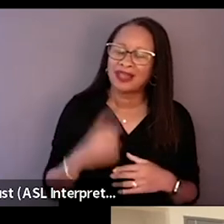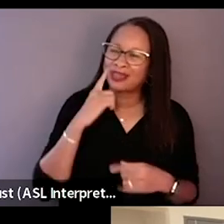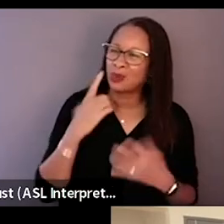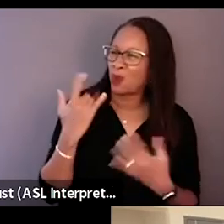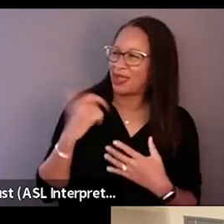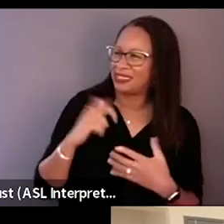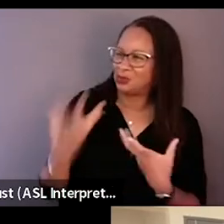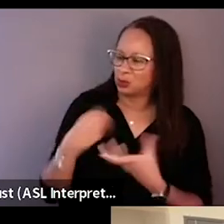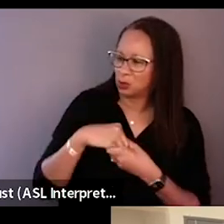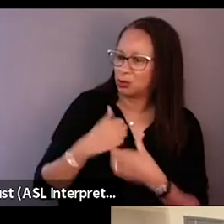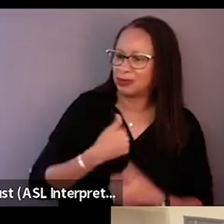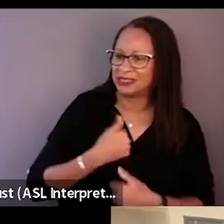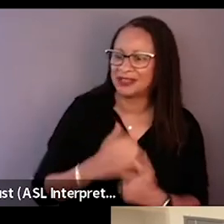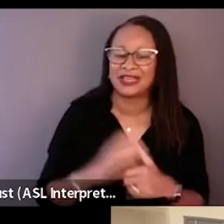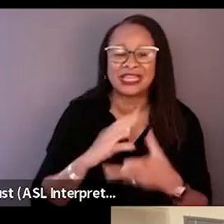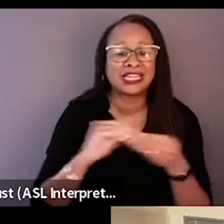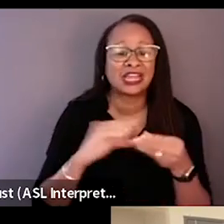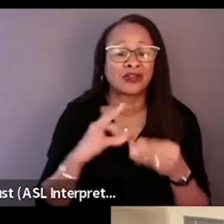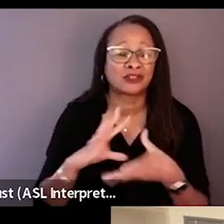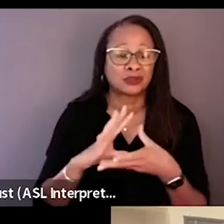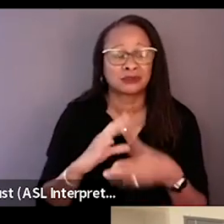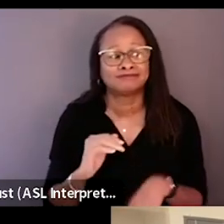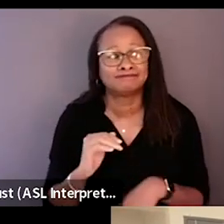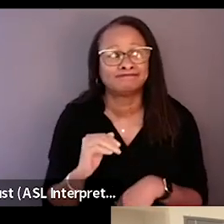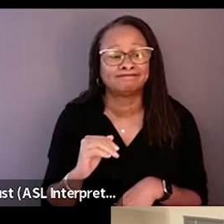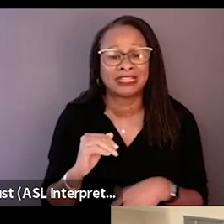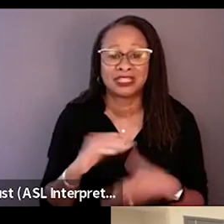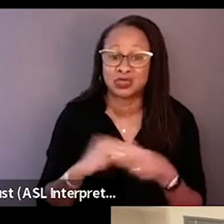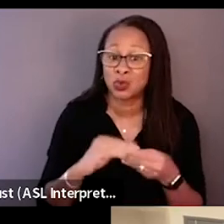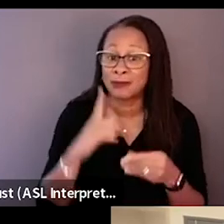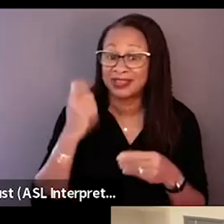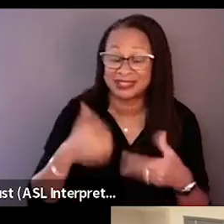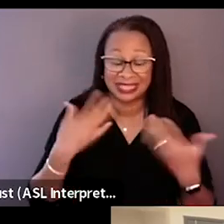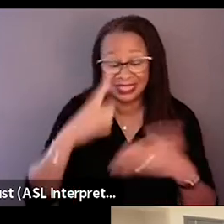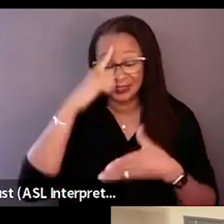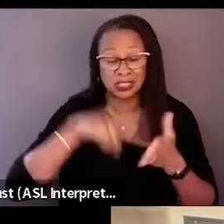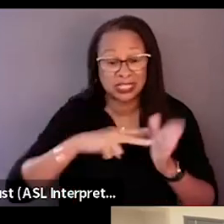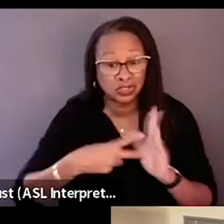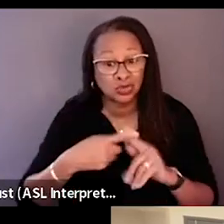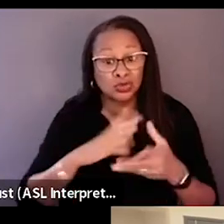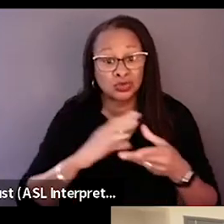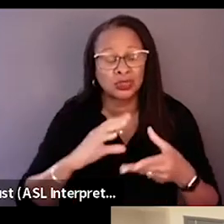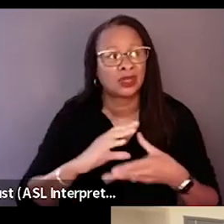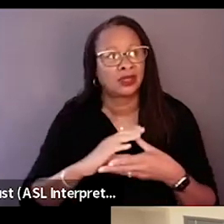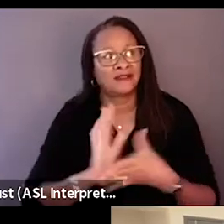"in the narrative of this story?" And I think it is because it gives intention to the film, it gives it... It injects with that love,